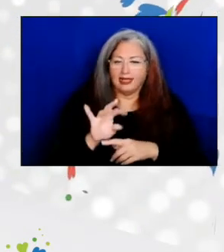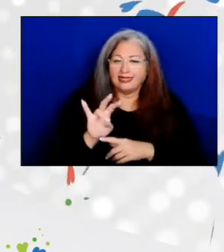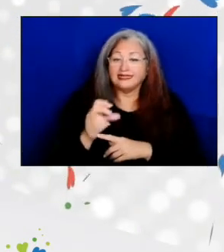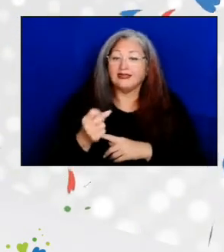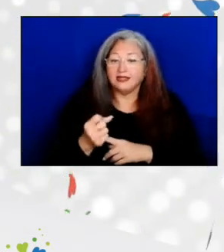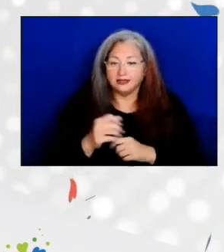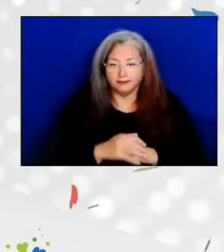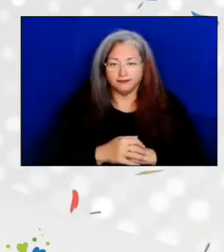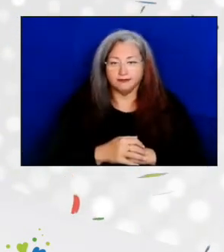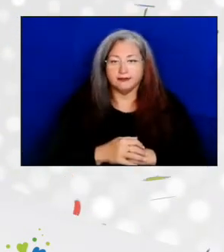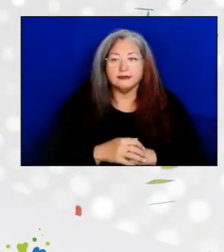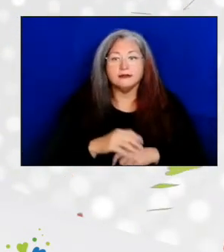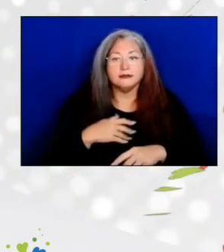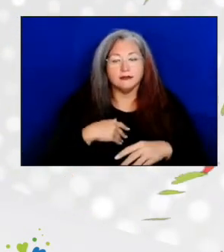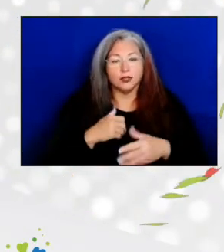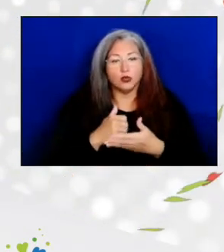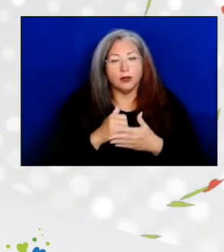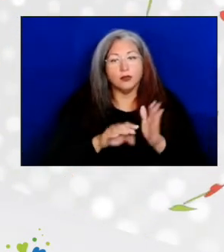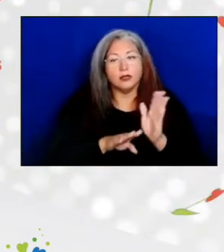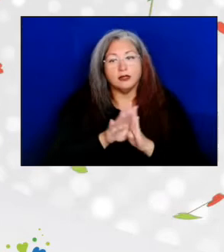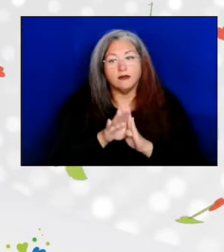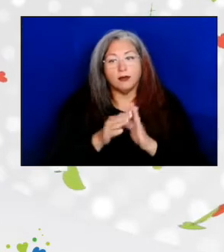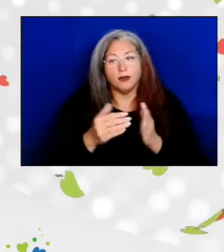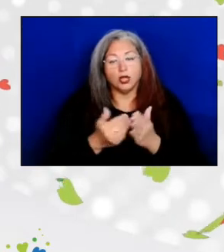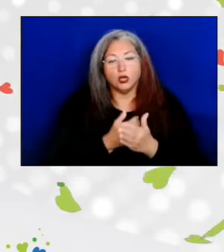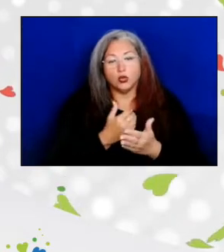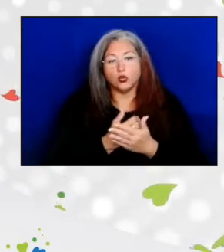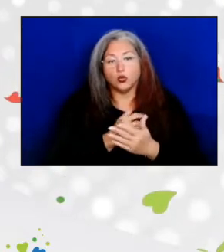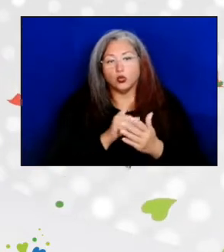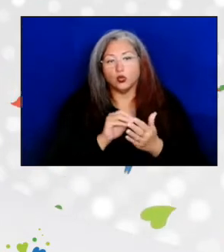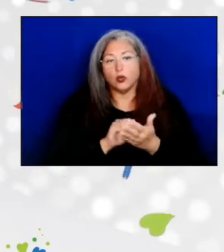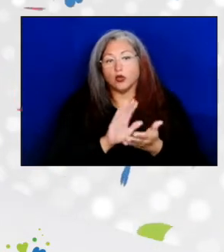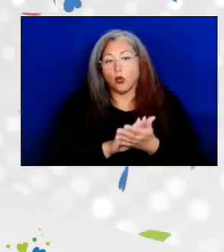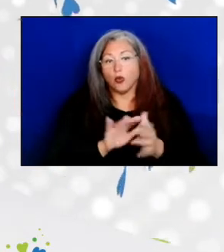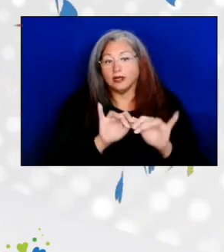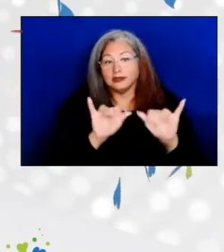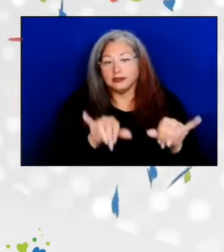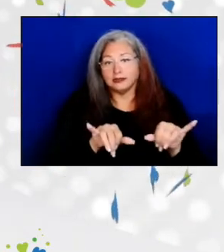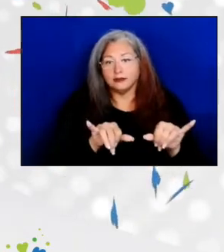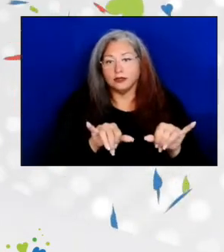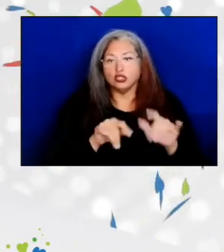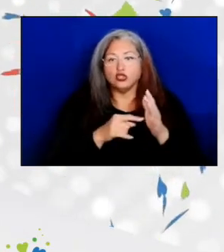And I helped develop a new reporting system that included the DETERMINE Checklist.